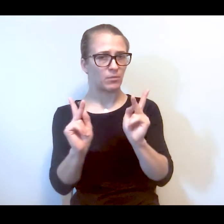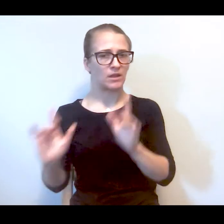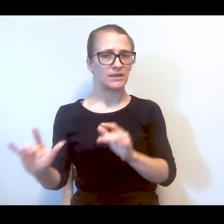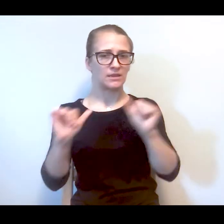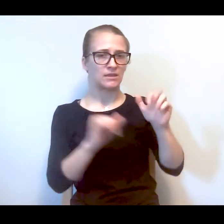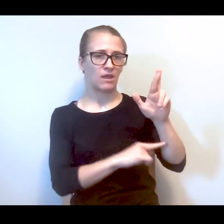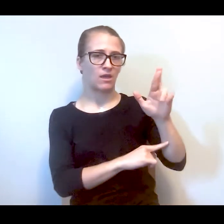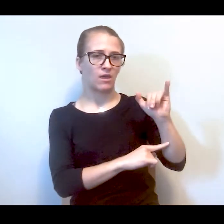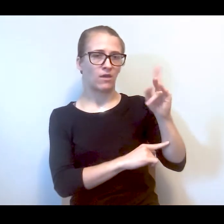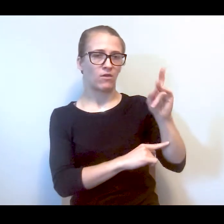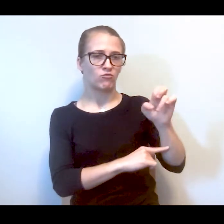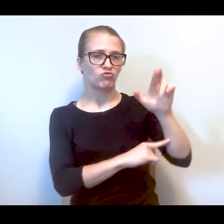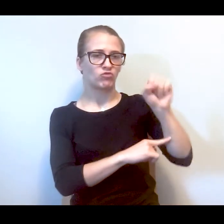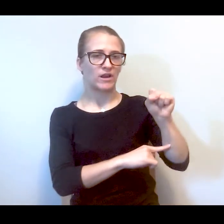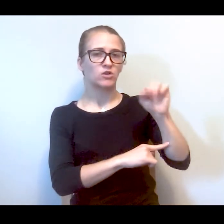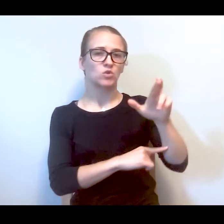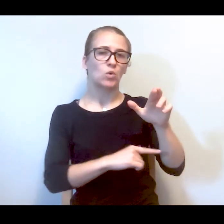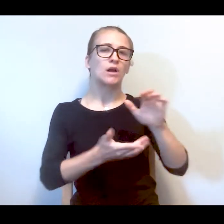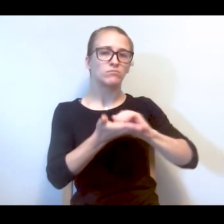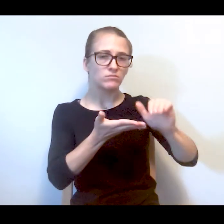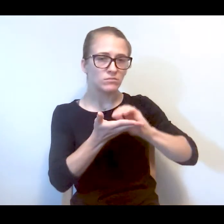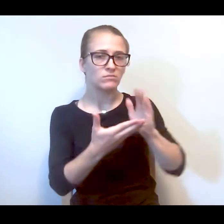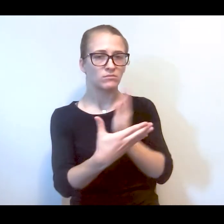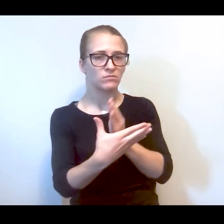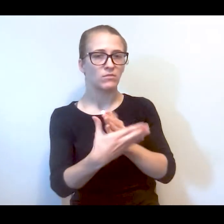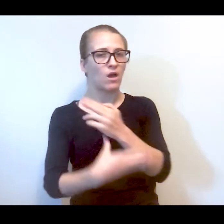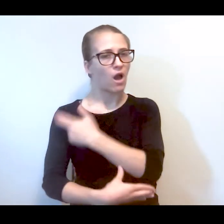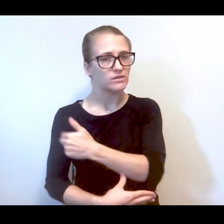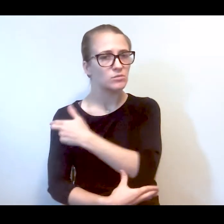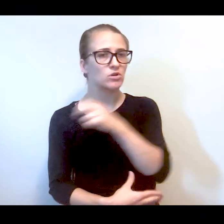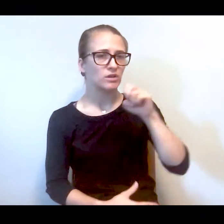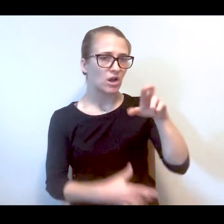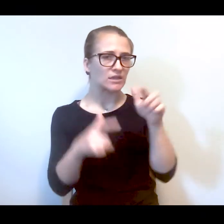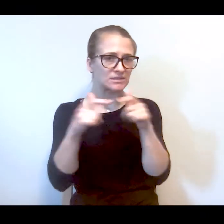out of Rikers or psychiatric hospitals and if so,